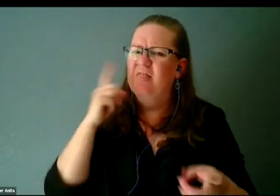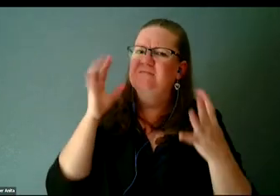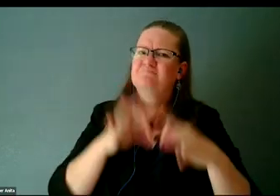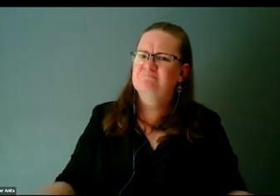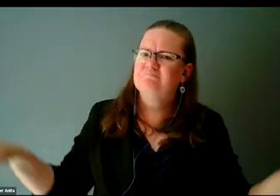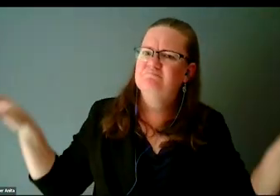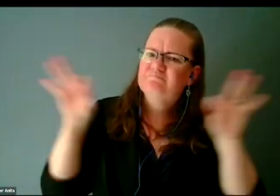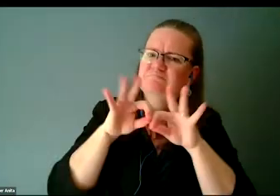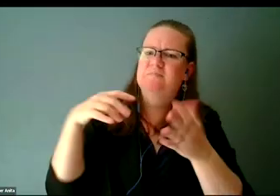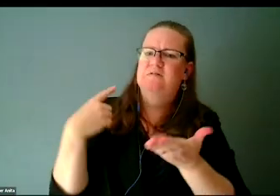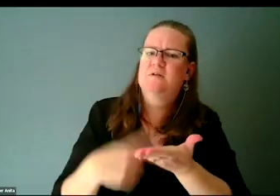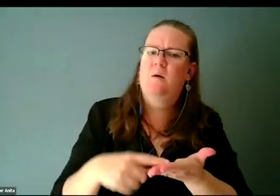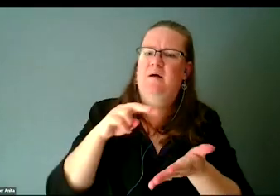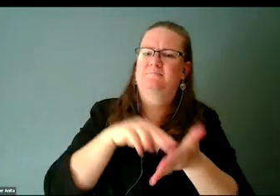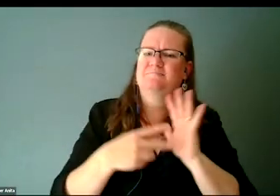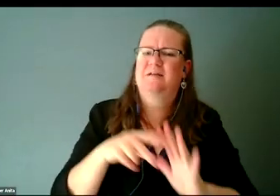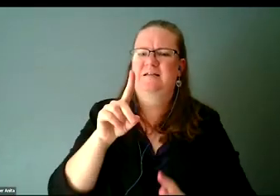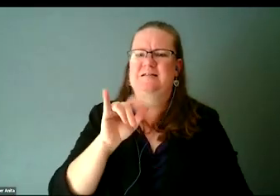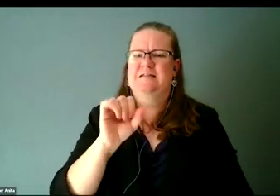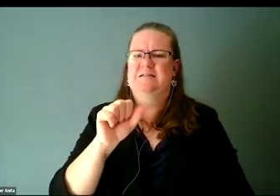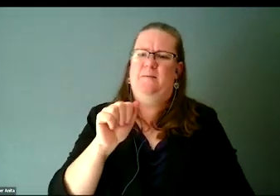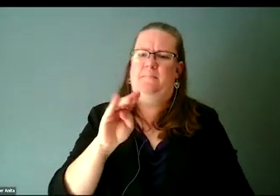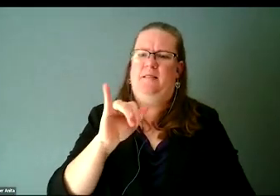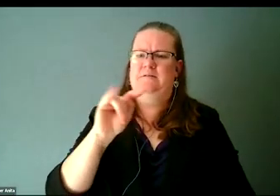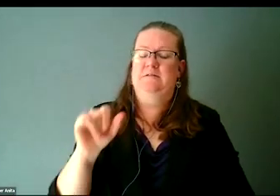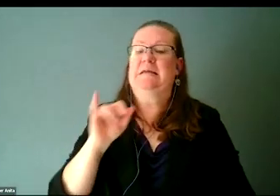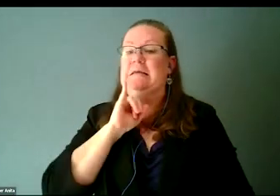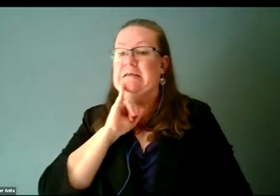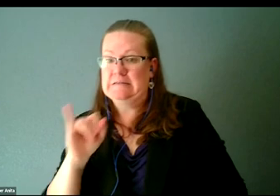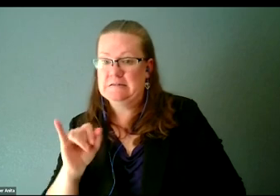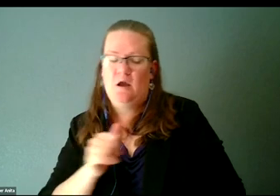and what disability isn't, and really understand that disability